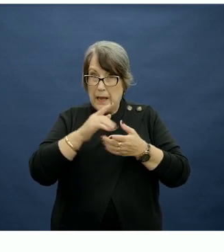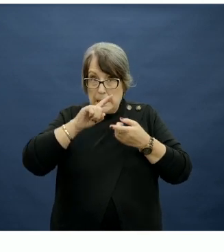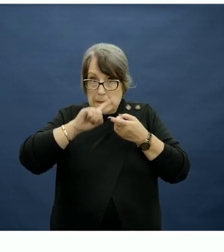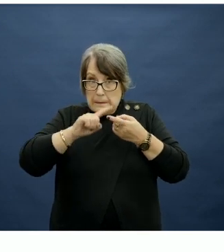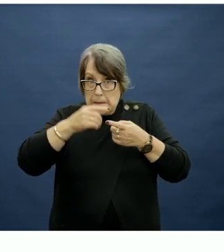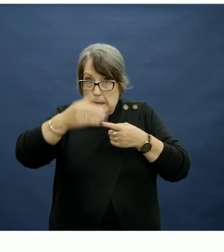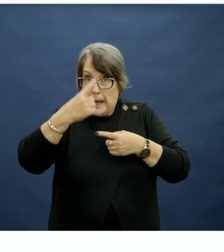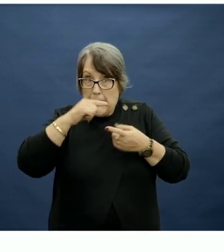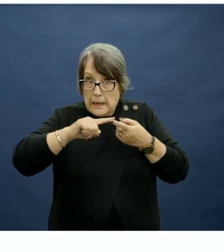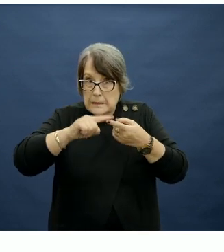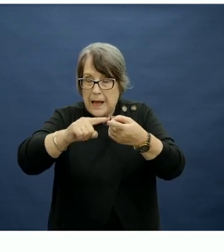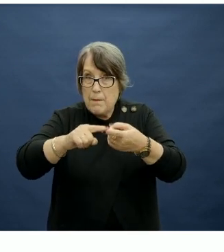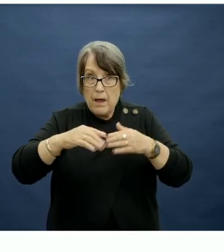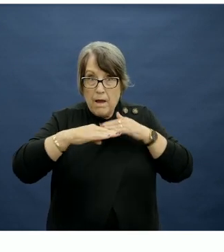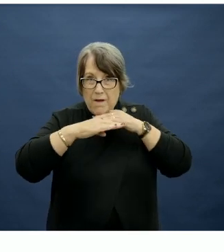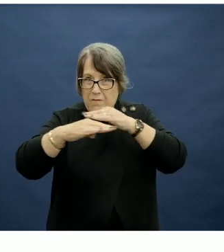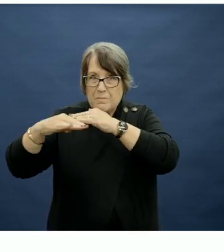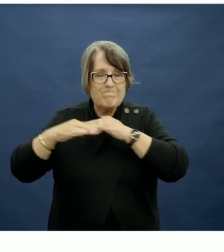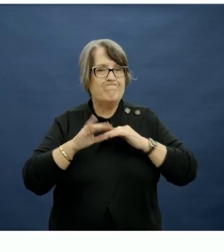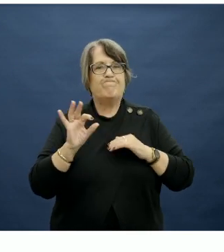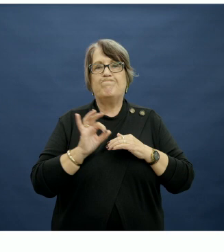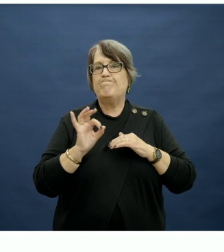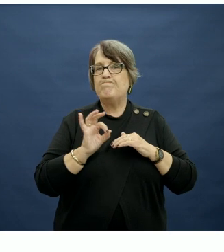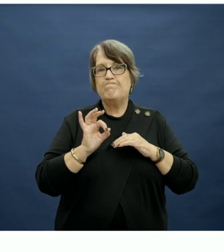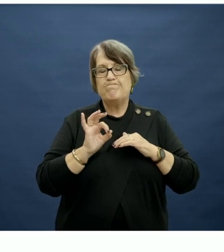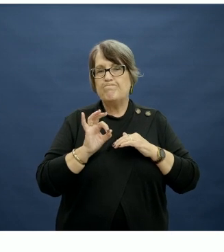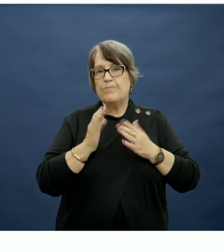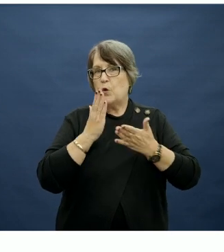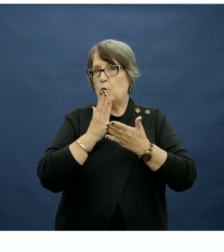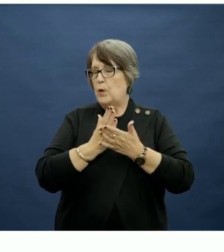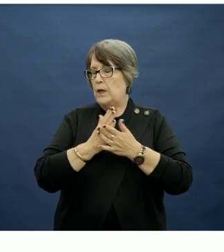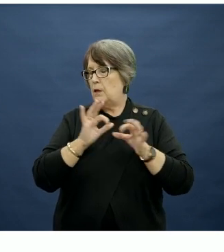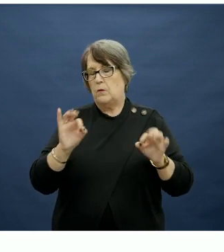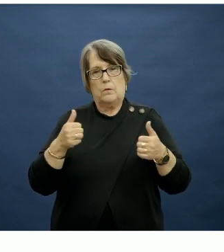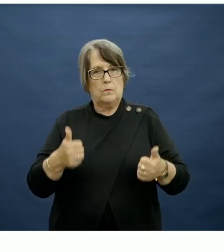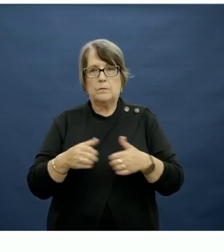or equitable avenue.